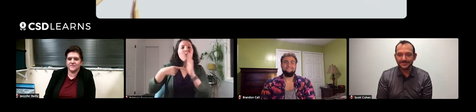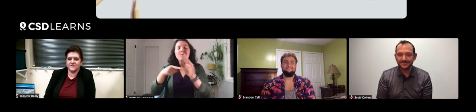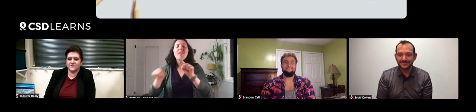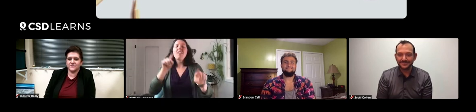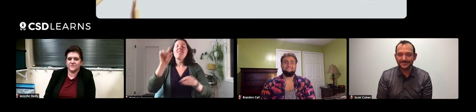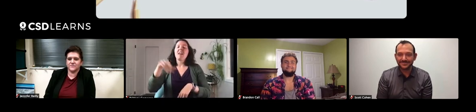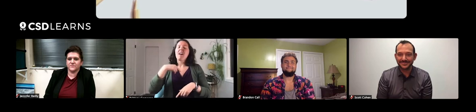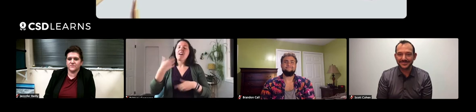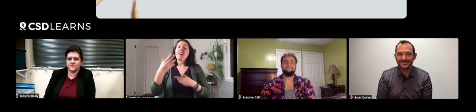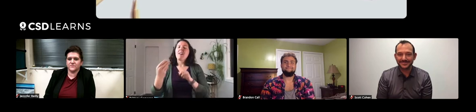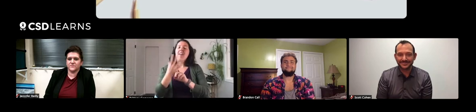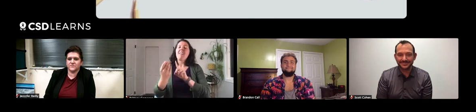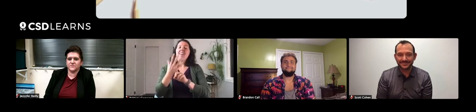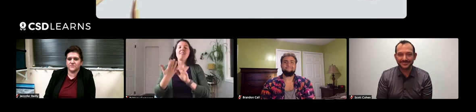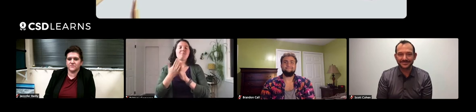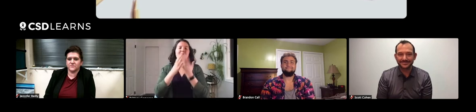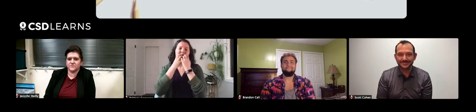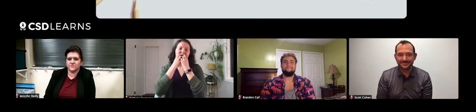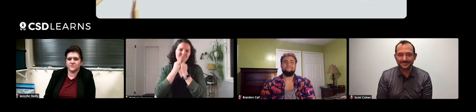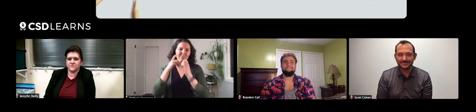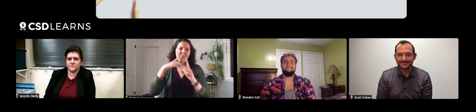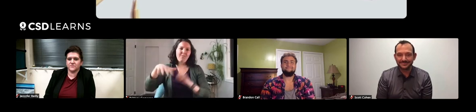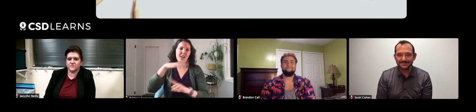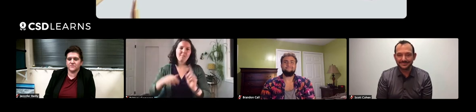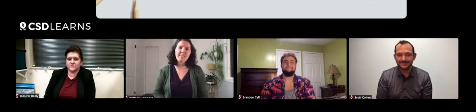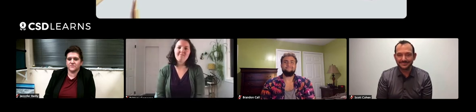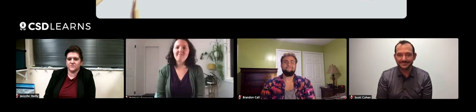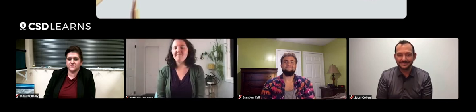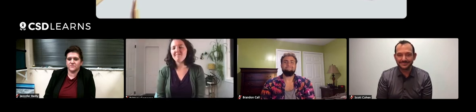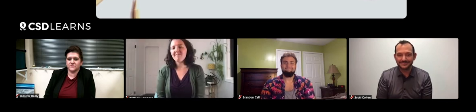And that exposure really helped me treasure the environment.